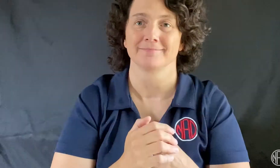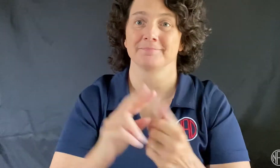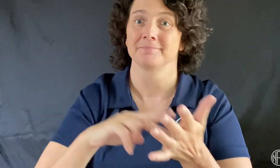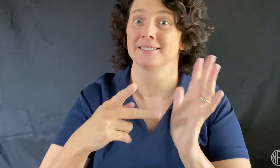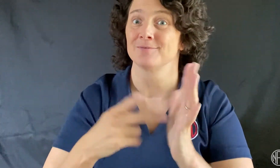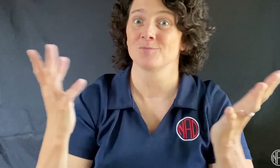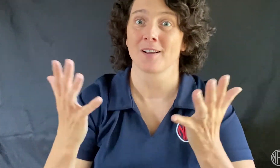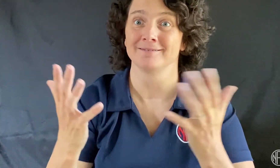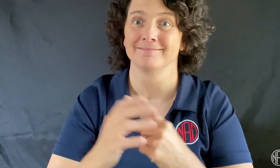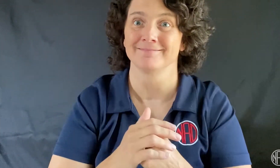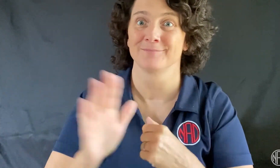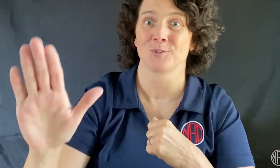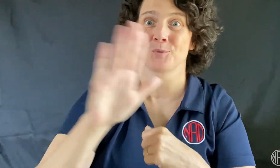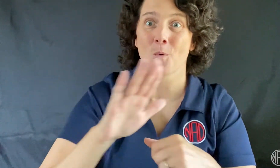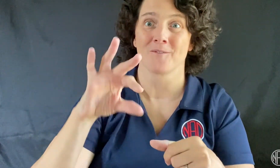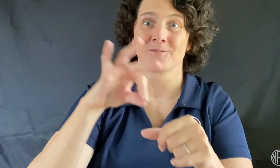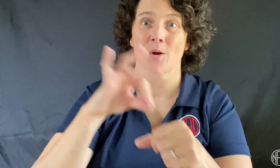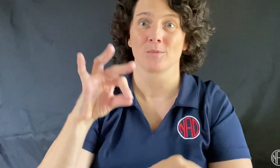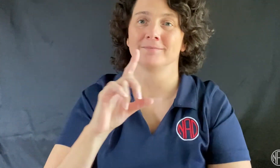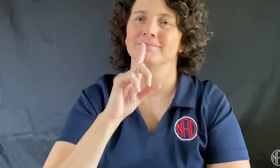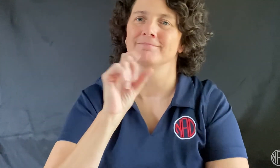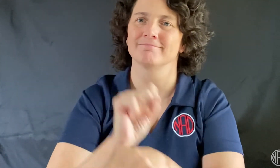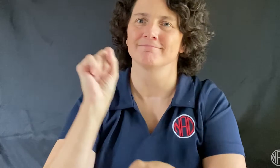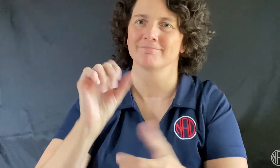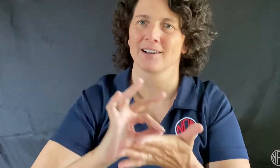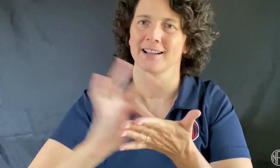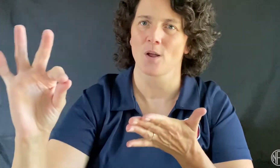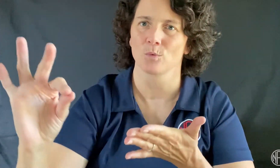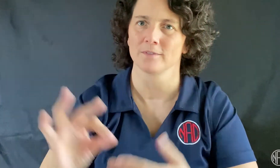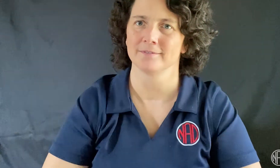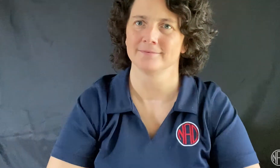So, what does this all mean? Your vote DOES count!